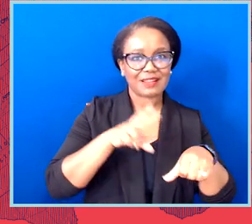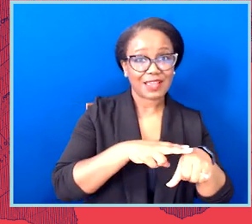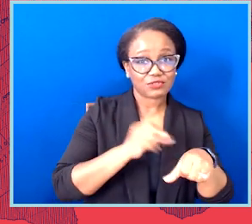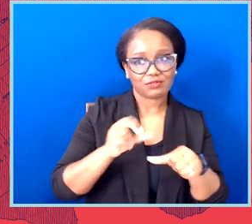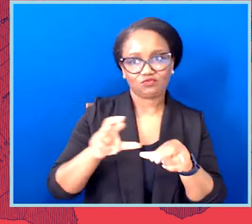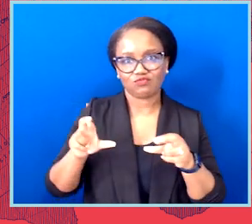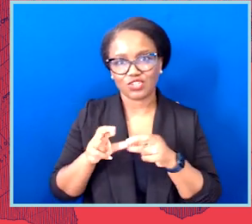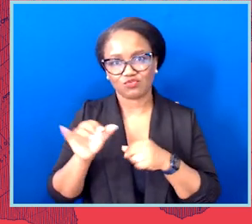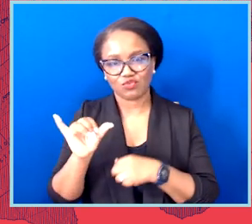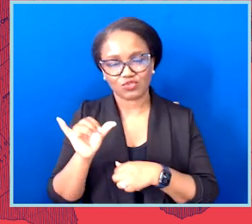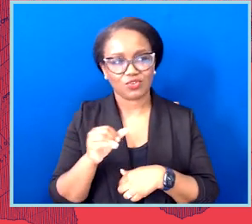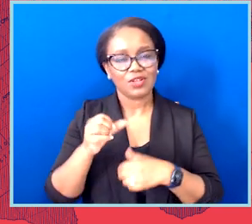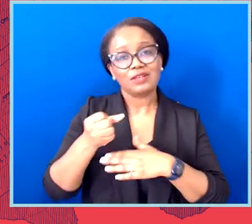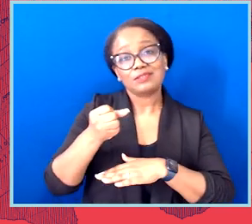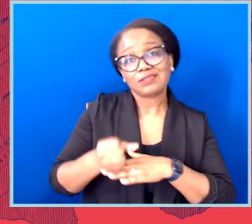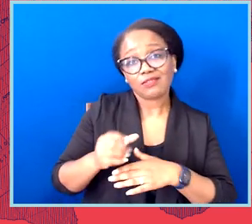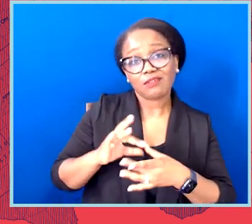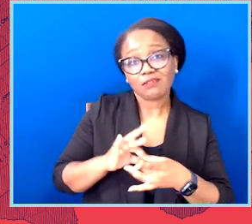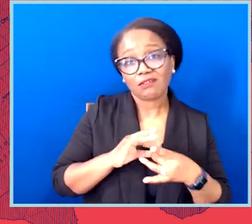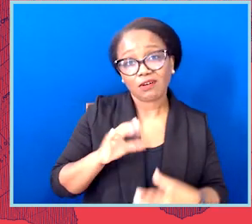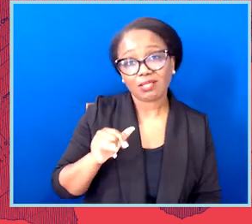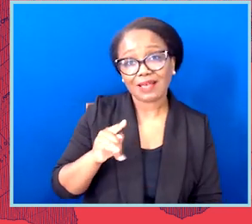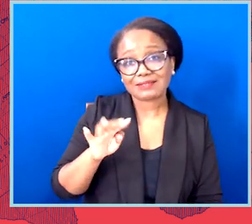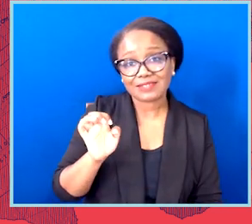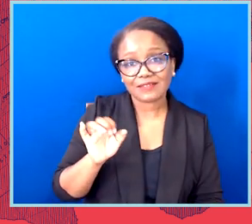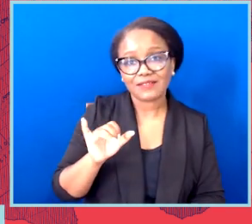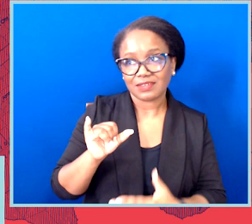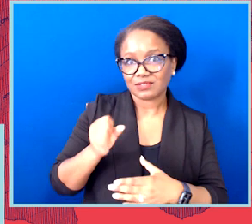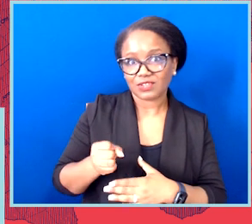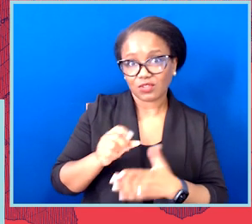The Southern Collective and our southern voting project is a great example of this.